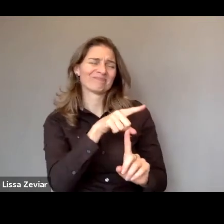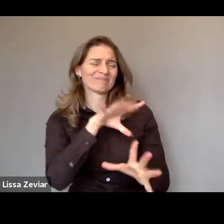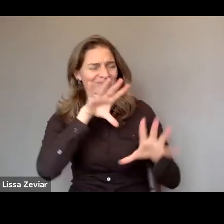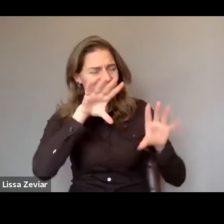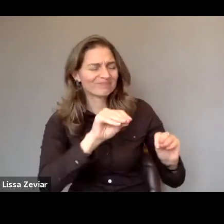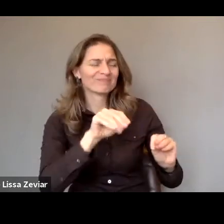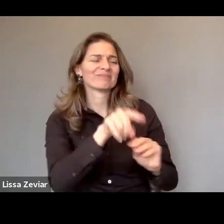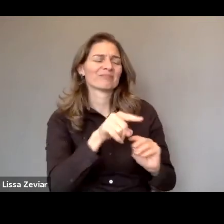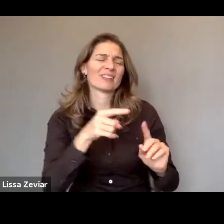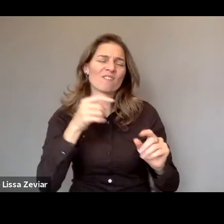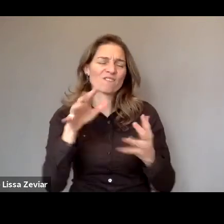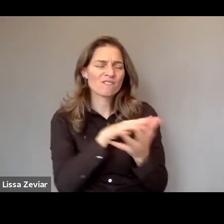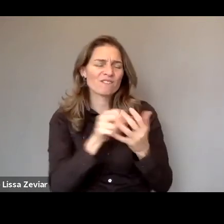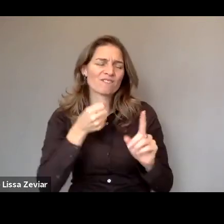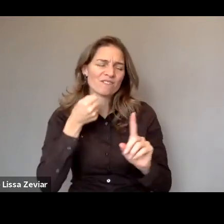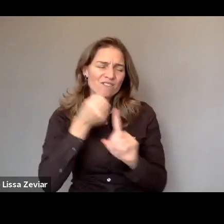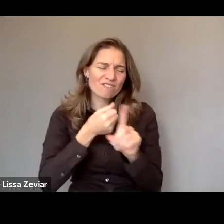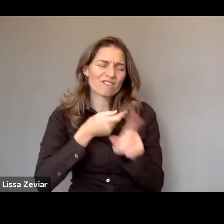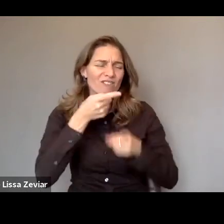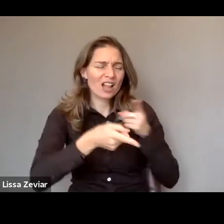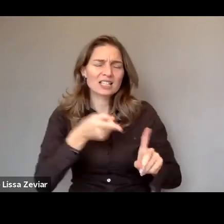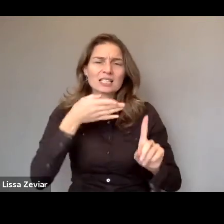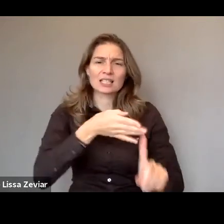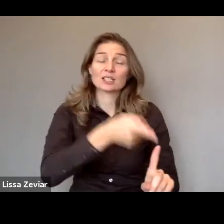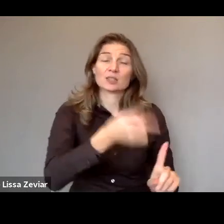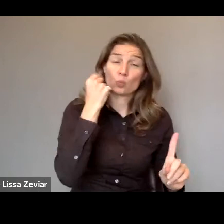I’d like to specify the framework in which we work,